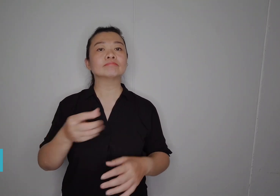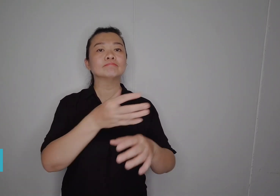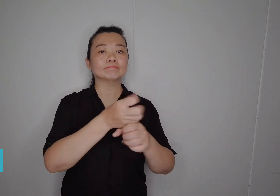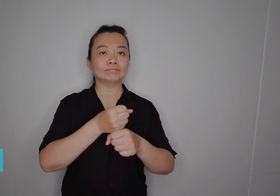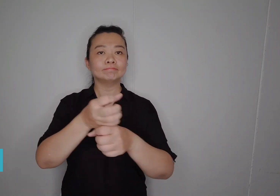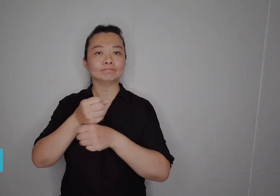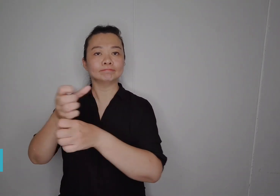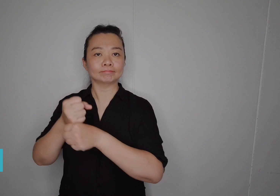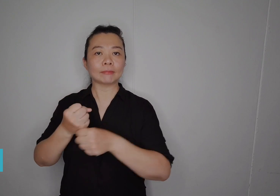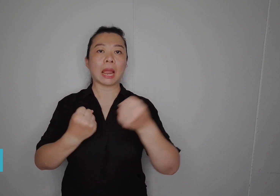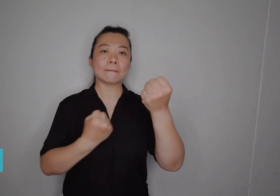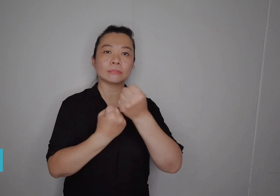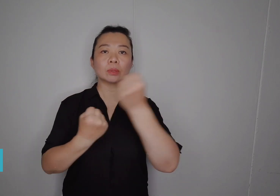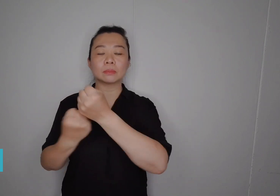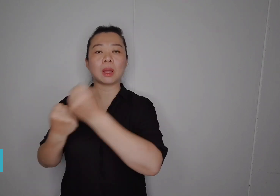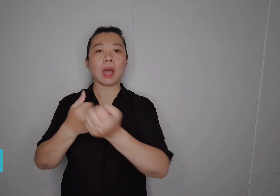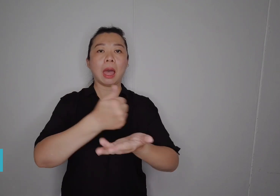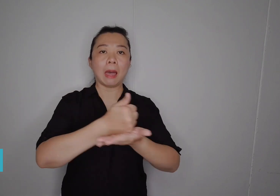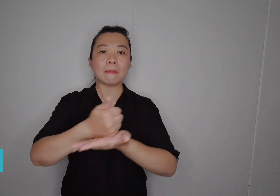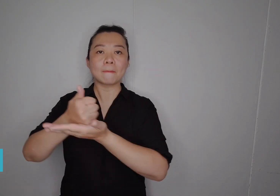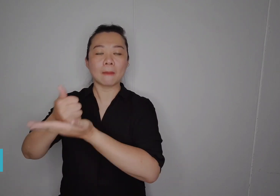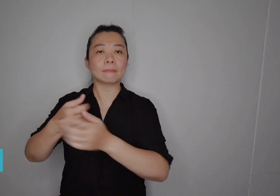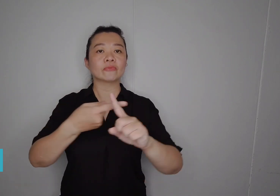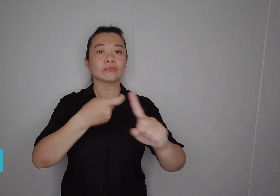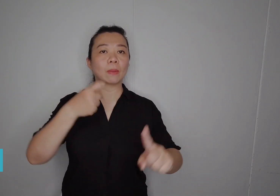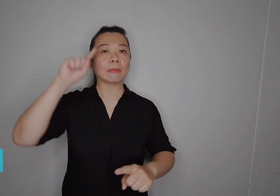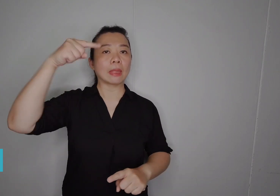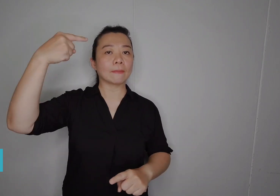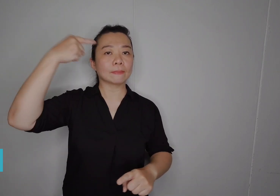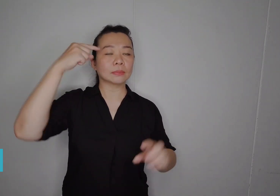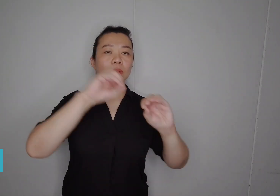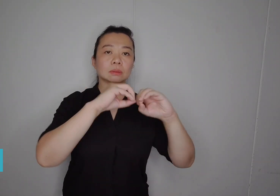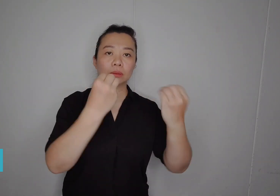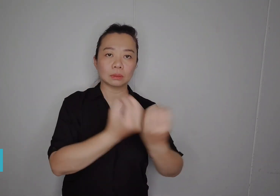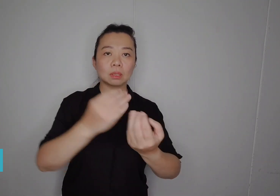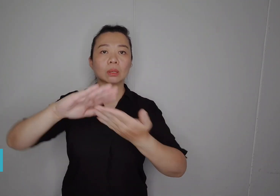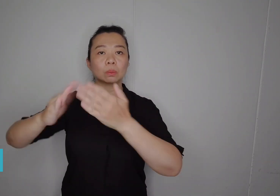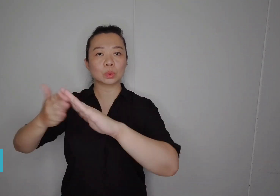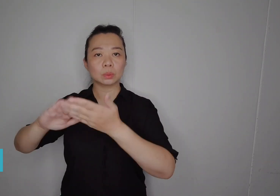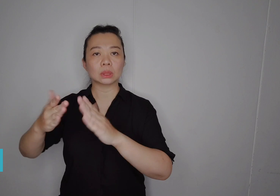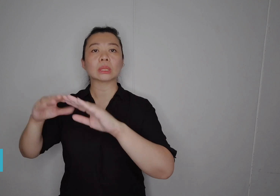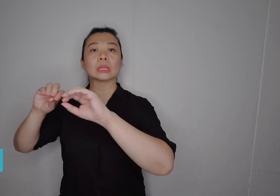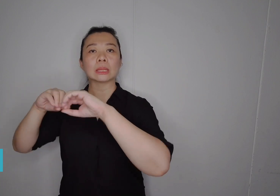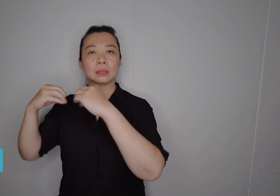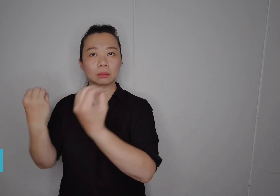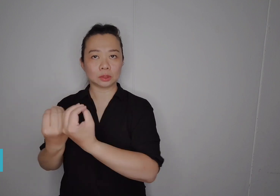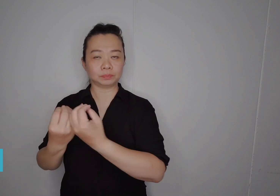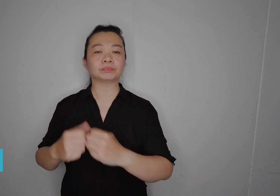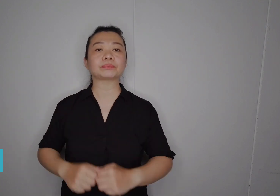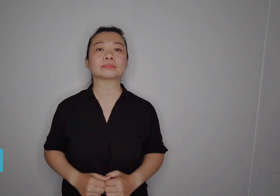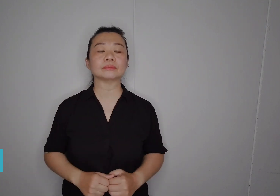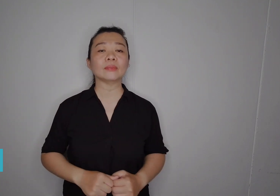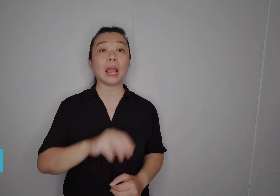and support from various government agencies and community organizations.